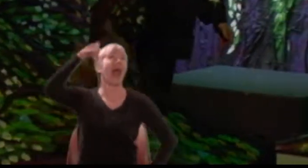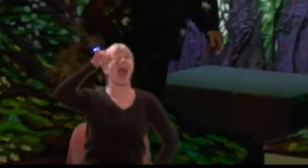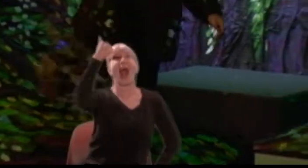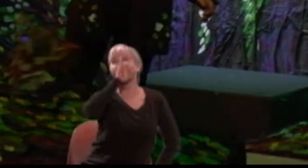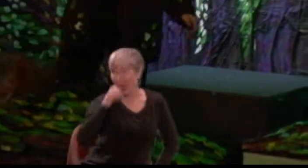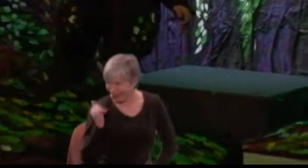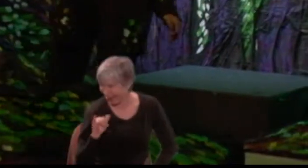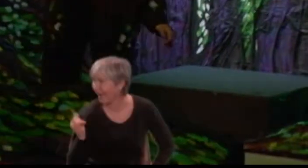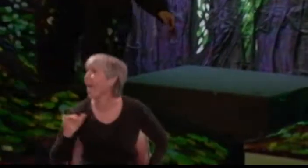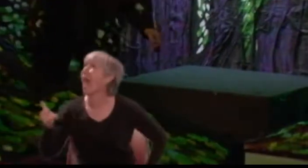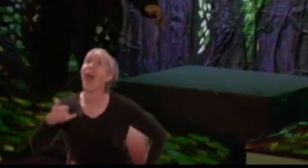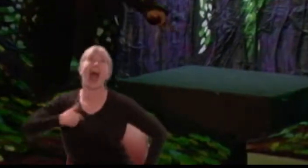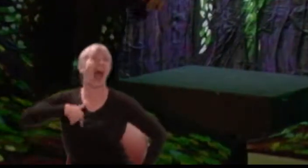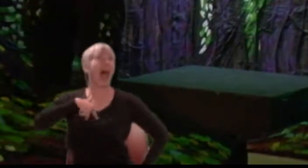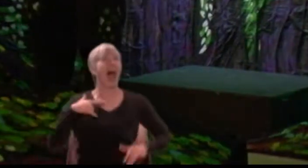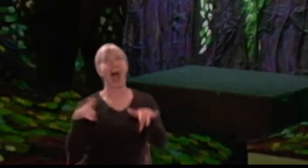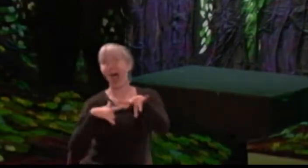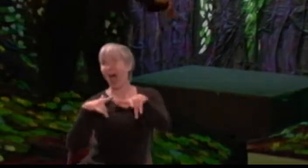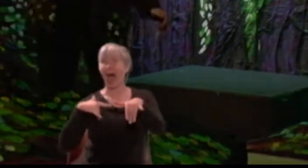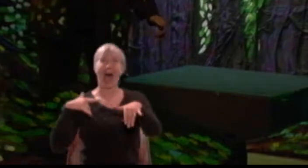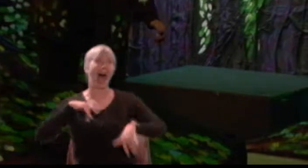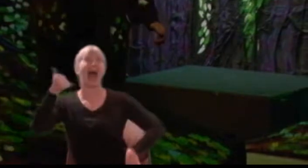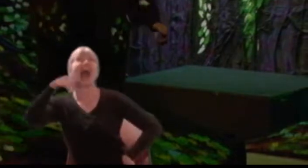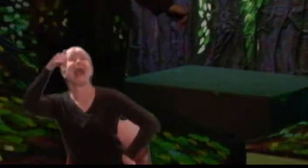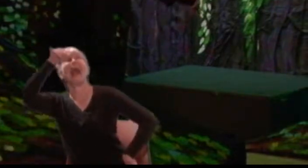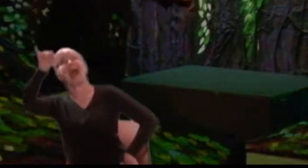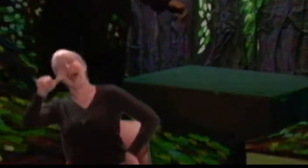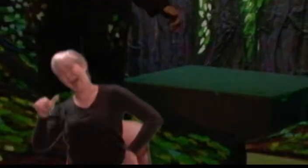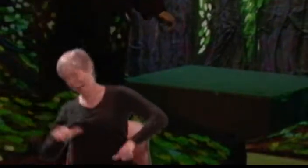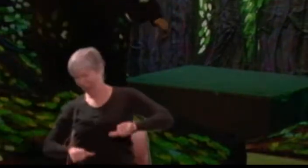I am feared in field and town: Goblin, lead them up and down.